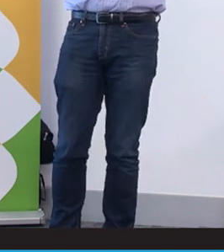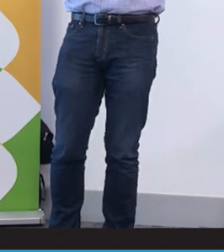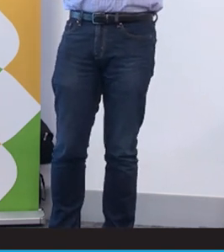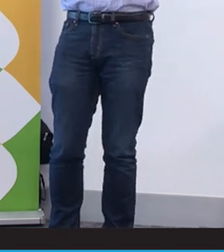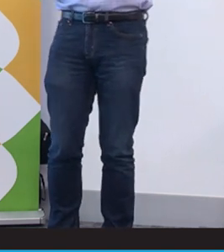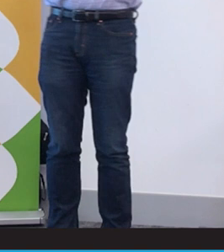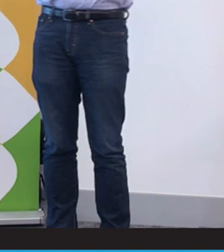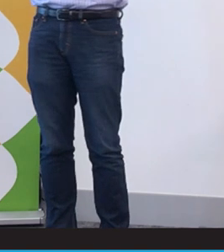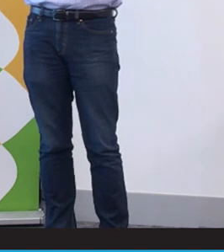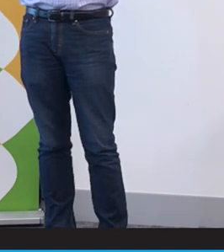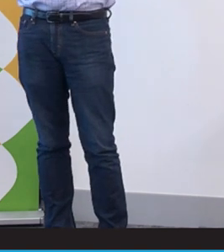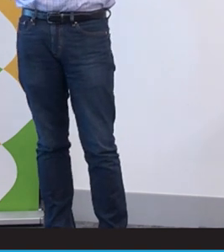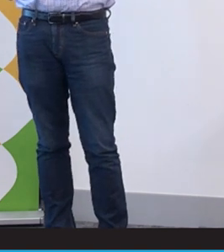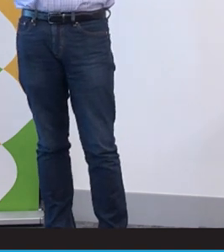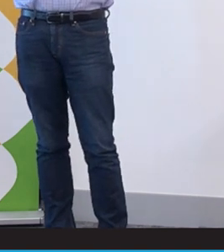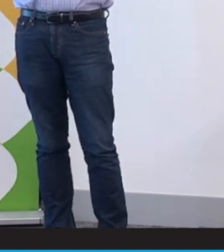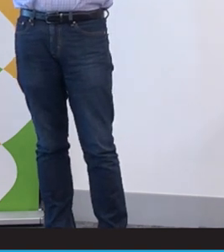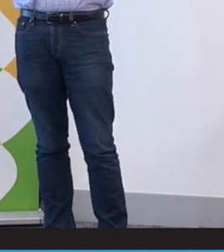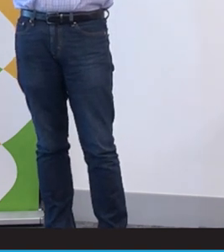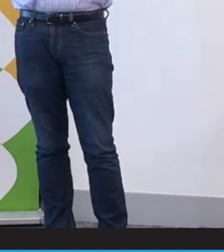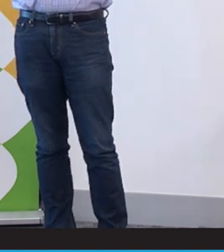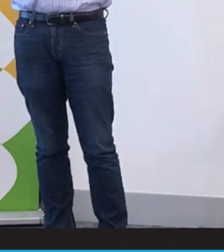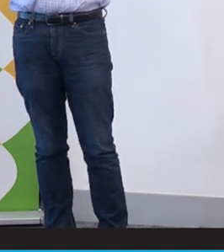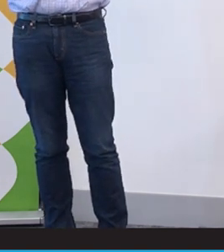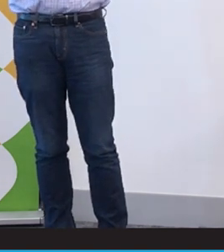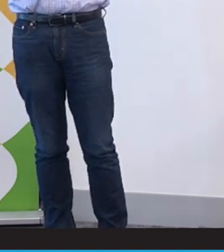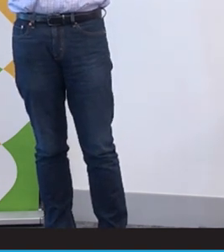many different viewpoints about the cost of of hearing loss as well. So anyway,